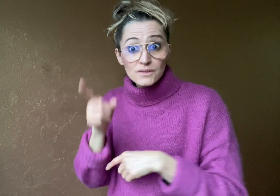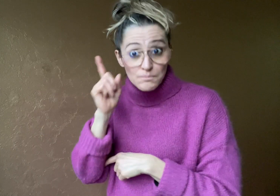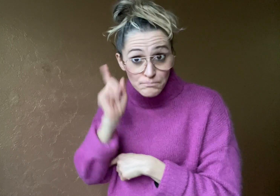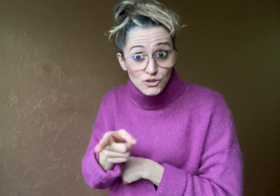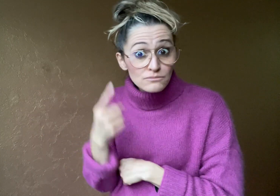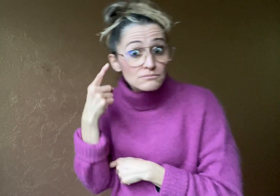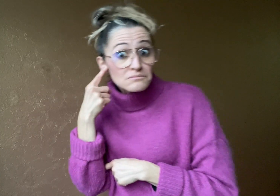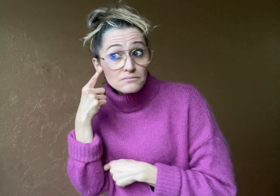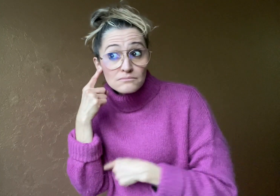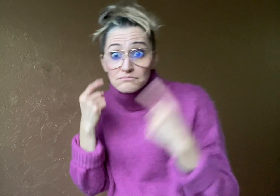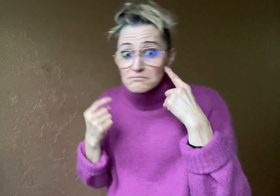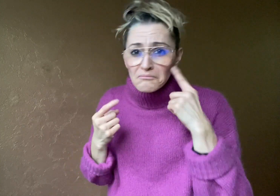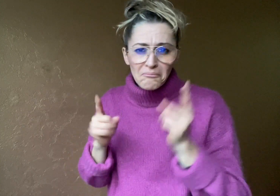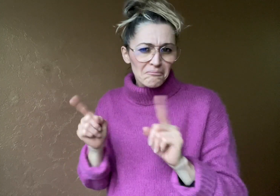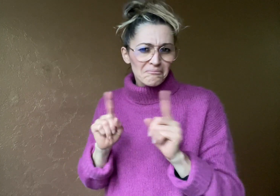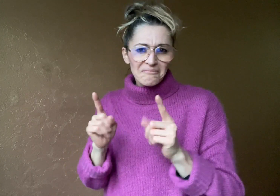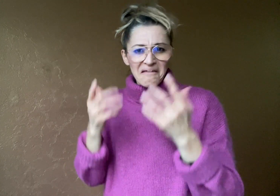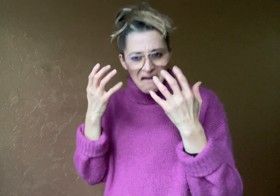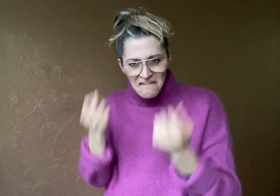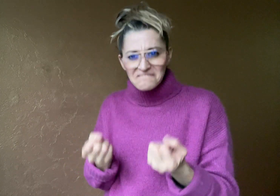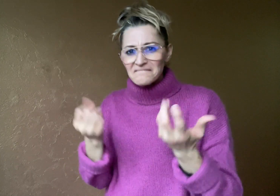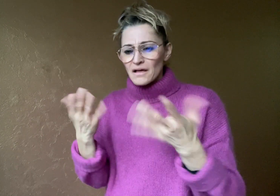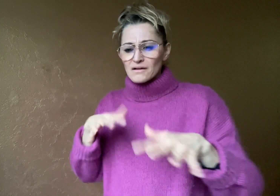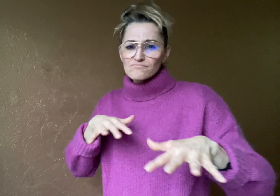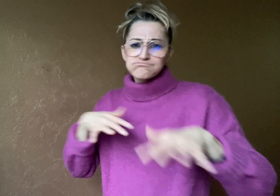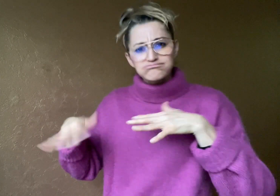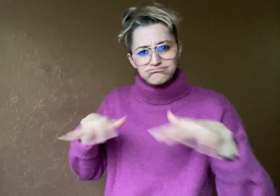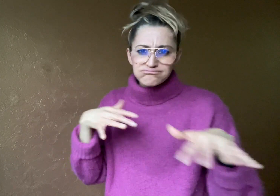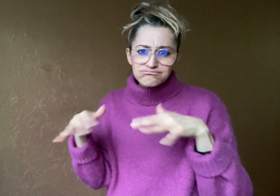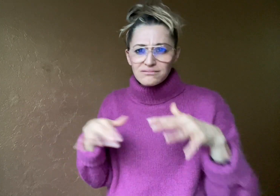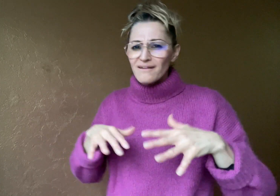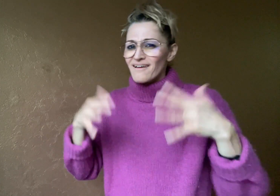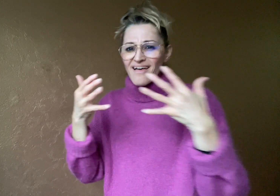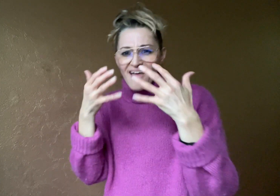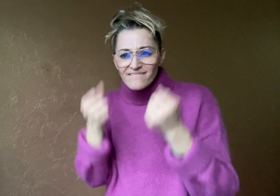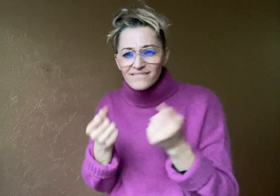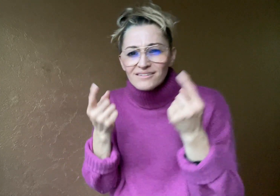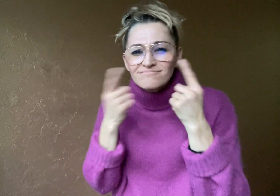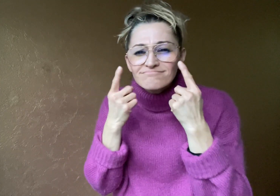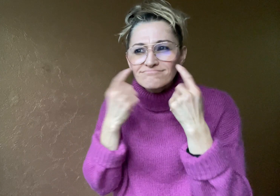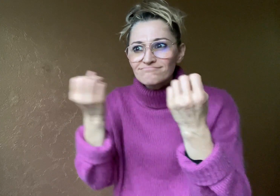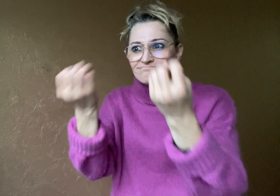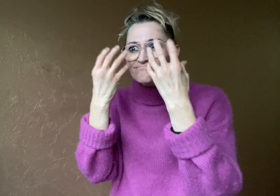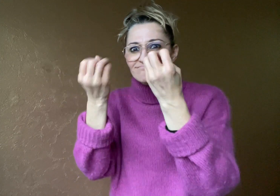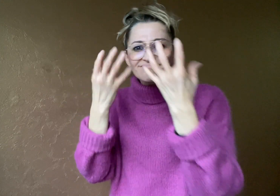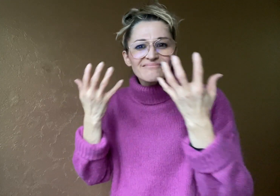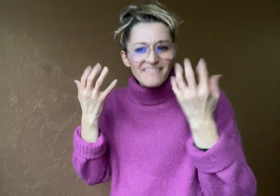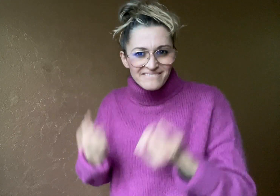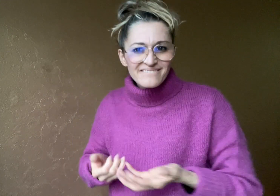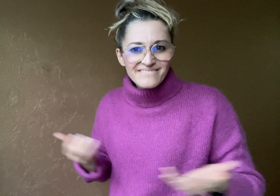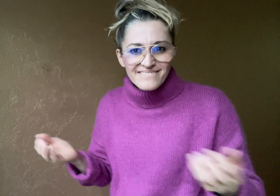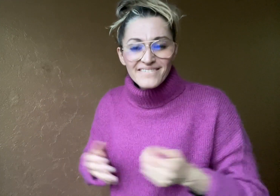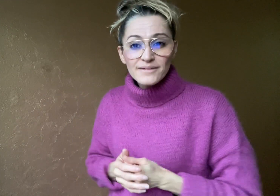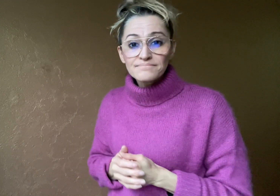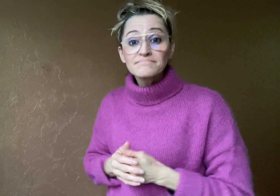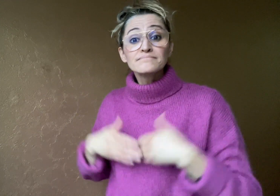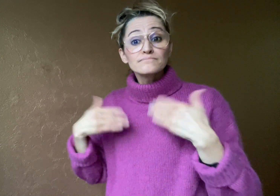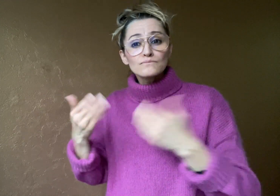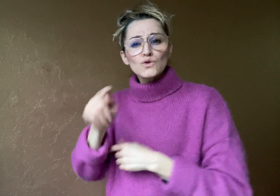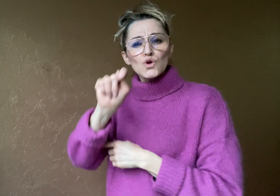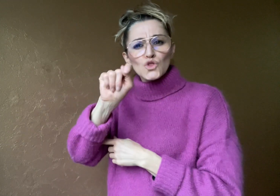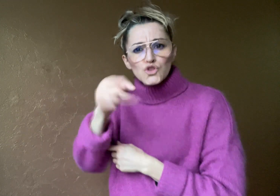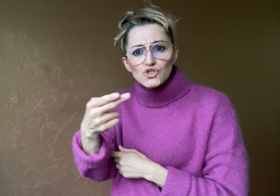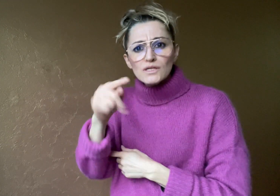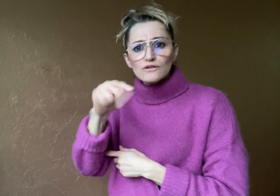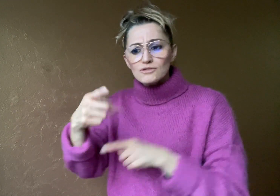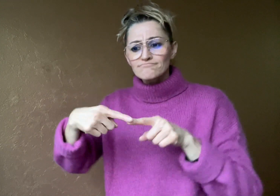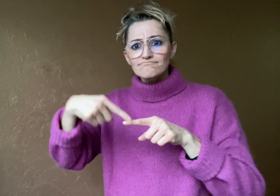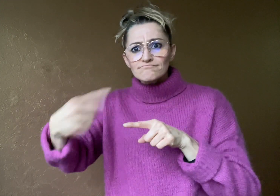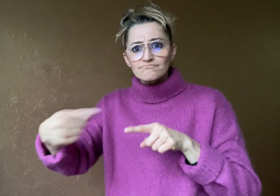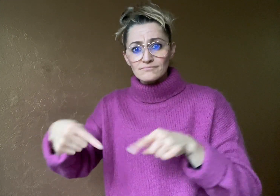through vibrations and visualizations. Every Thursday this month,